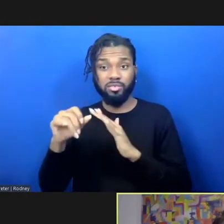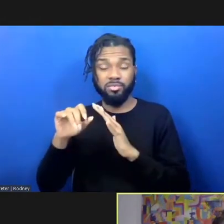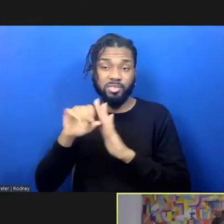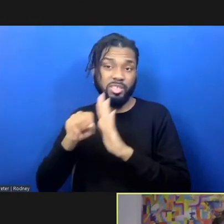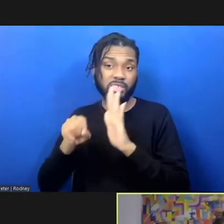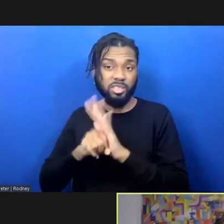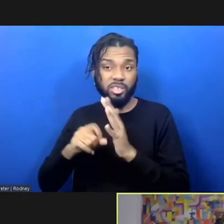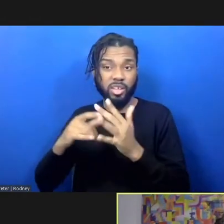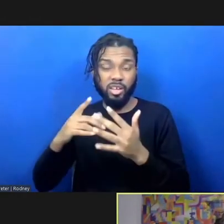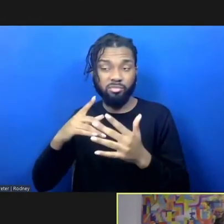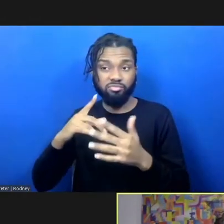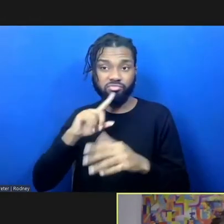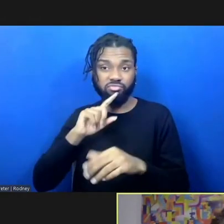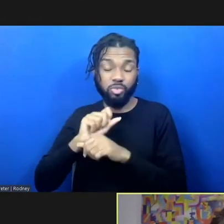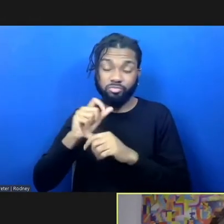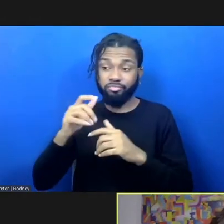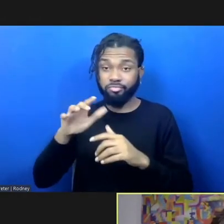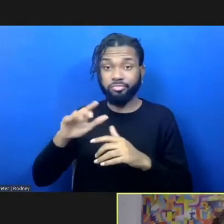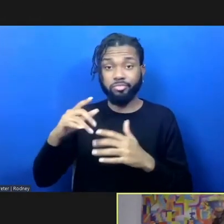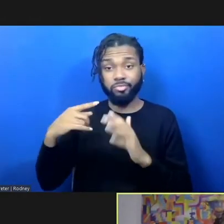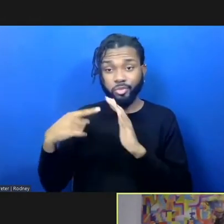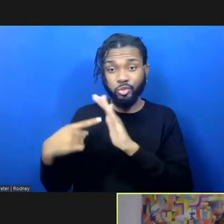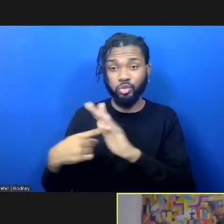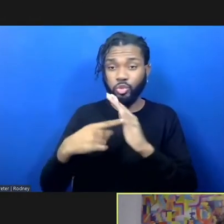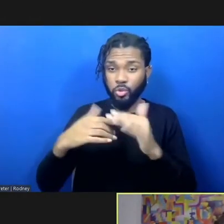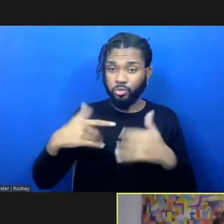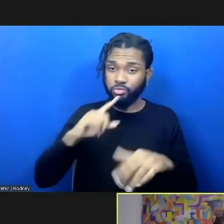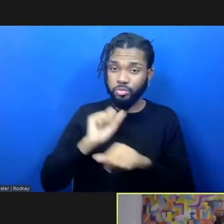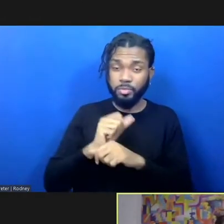glass to the increasing inequalities in our society, particularly affecting